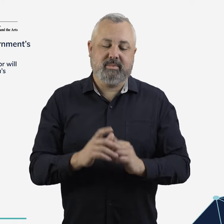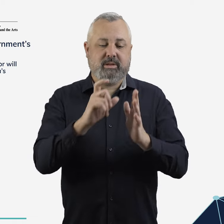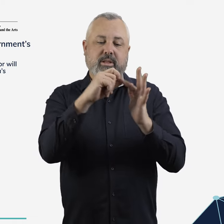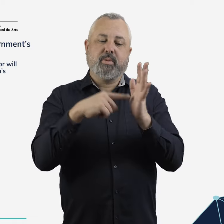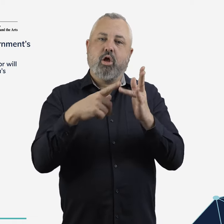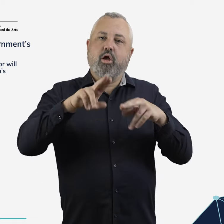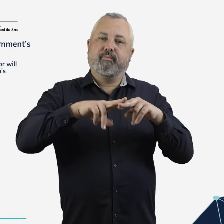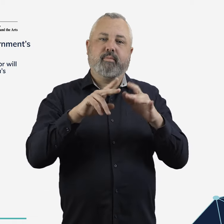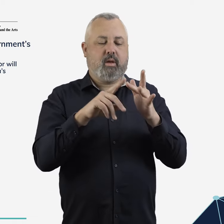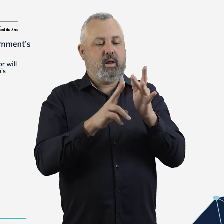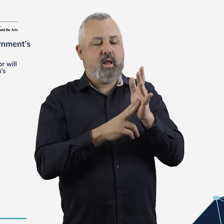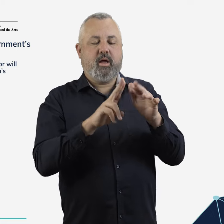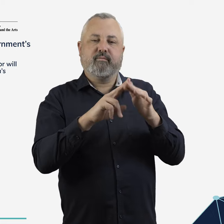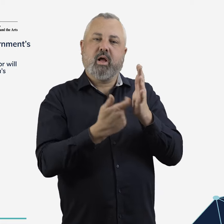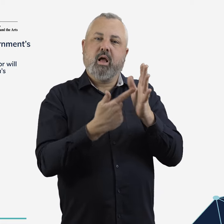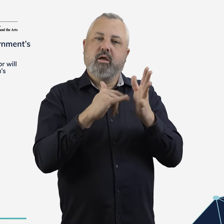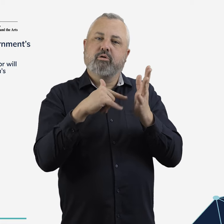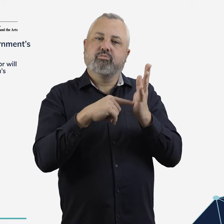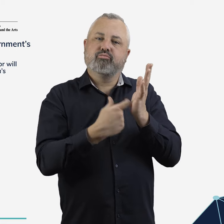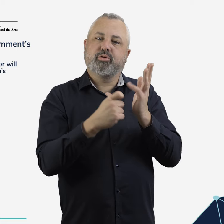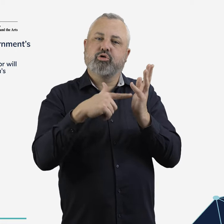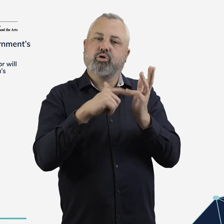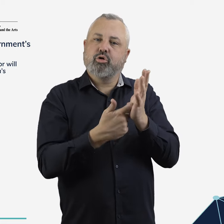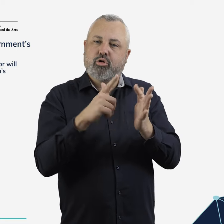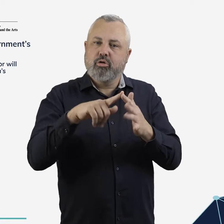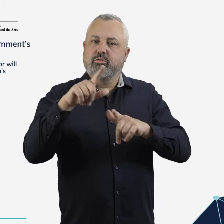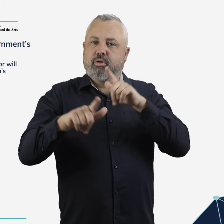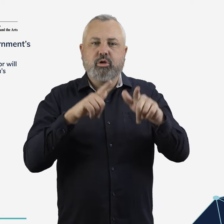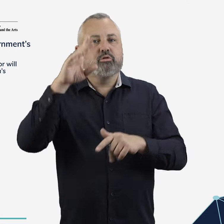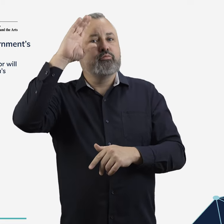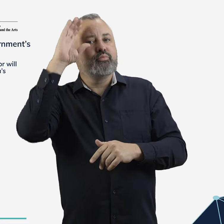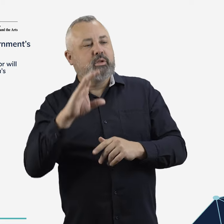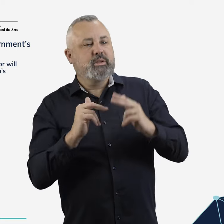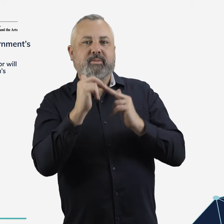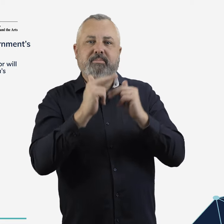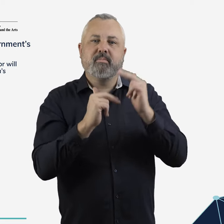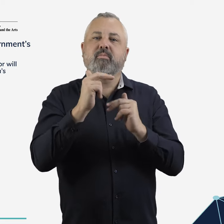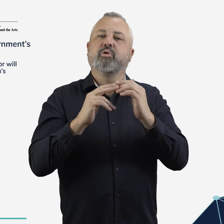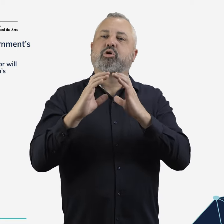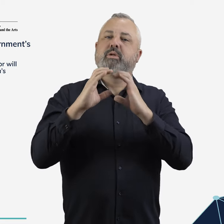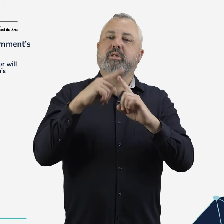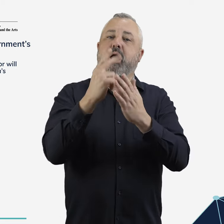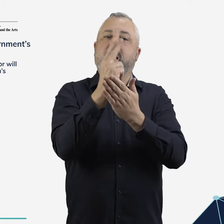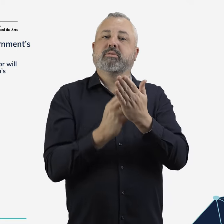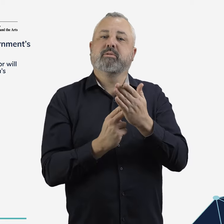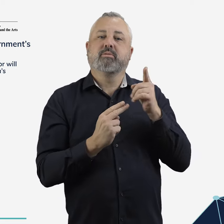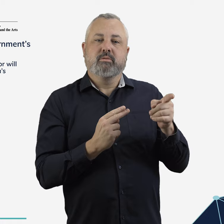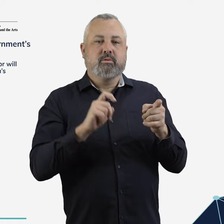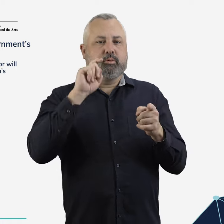Department of Infrastructure, Transport, Regional Development, Communications and the Arts will